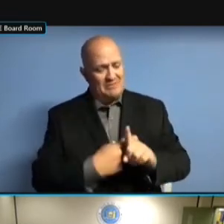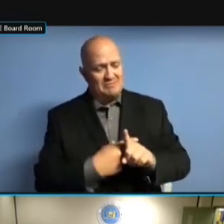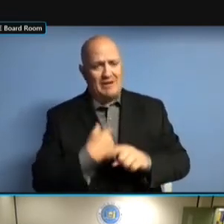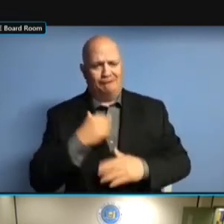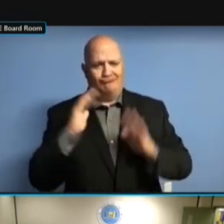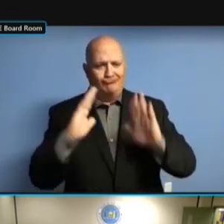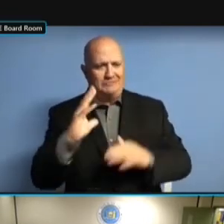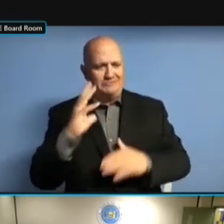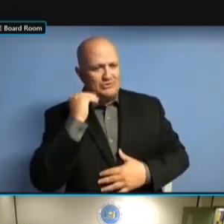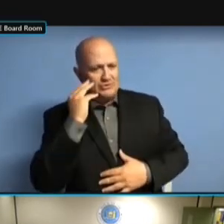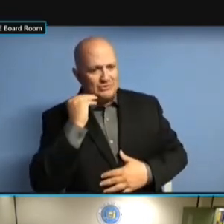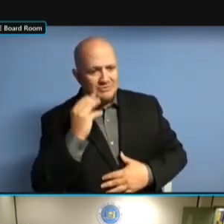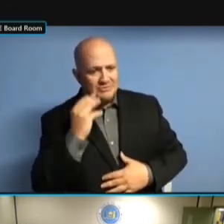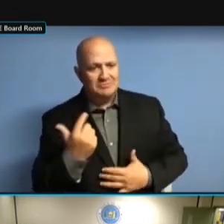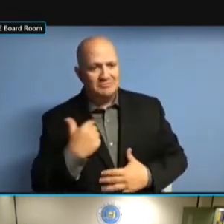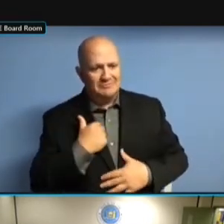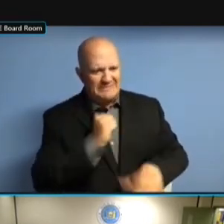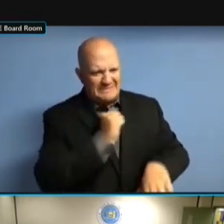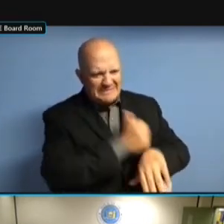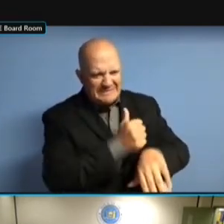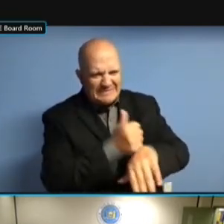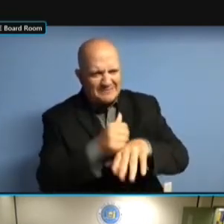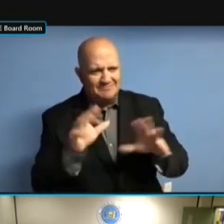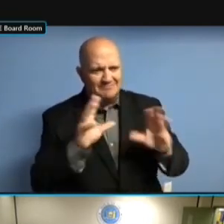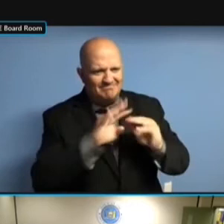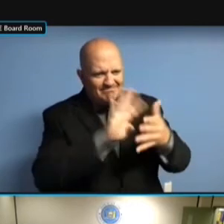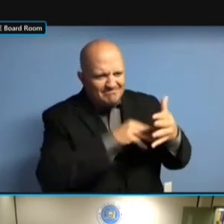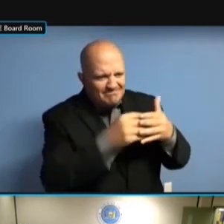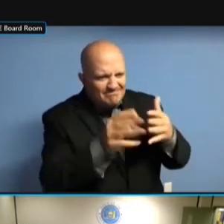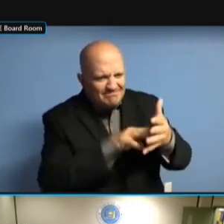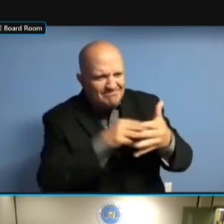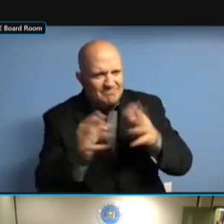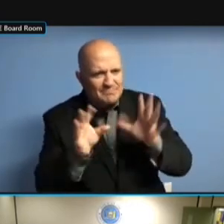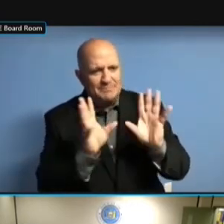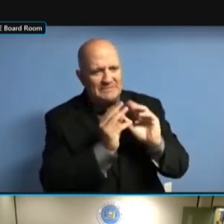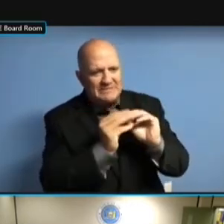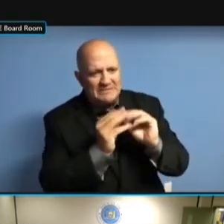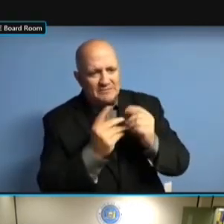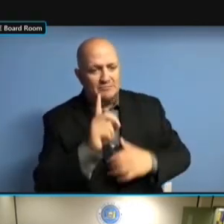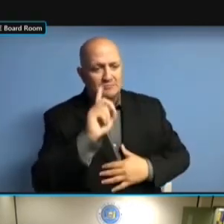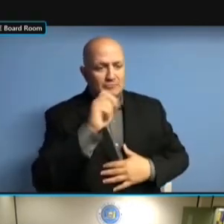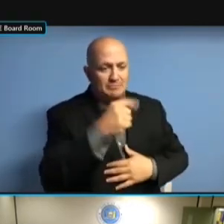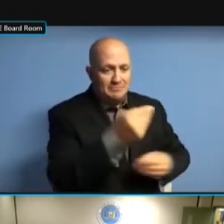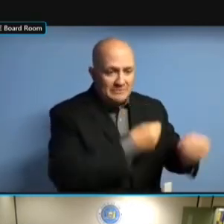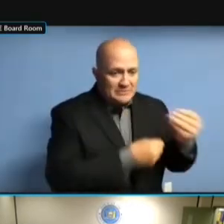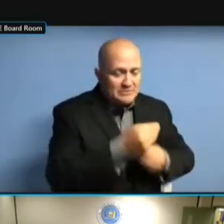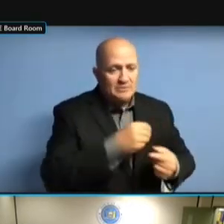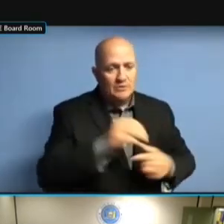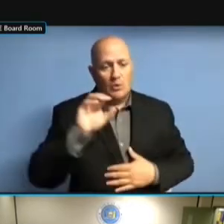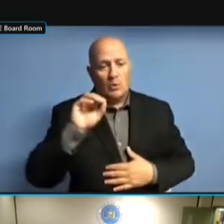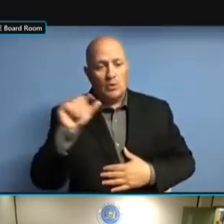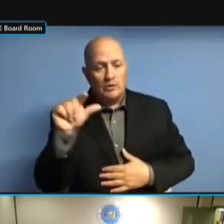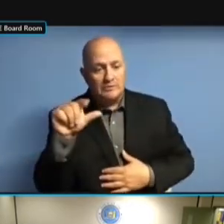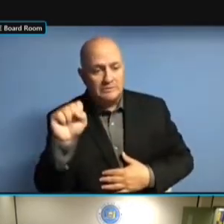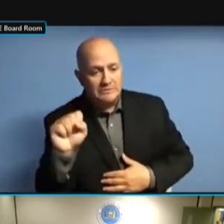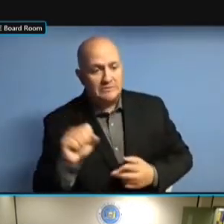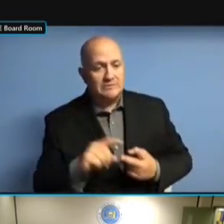DEPARTMENT OF BUDGET, MEETINGS WITH DEPARTMENT OF BUDGET, MEETINGS WITH OGS, DEPARTMENT OF BUDGET, MEETINGS WITH OGS, MEETINGS DEPARTMENT OF BUDGET, MEETINGS WITH OGS, MEETINGS WITH DEPARTMENT OF BUDGET, MEETINGS WITH OGS, MEETINGS WITH MICHAEL WITH OGS, MEETINGS WITH MICHAEL WITH OGS, MEETINGS WITH MICHAEL JOHNSON WITH OGS, MEETINGS WITH MICHAEL JOHNSON AT WITH OGS, MEETINGS WITH MICHAEL JOHNSON AT ENFORCEMENT. JOHNSON AT ENFORCEMENT. JOHNSON AT ENFORCEMENT. AND JOHNSON AT ENFORCEMENT. AND I JOHNSON AT ENFORCEMENT. AND I THINK JOHNSON AT ENFORCEMENT. AND I THINK WE'RE JOHNSON AT ENFORCEMENT. AND I THINK WE'RE WORKING JOHNSON AT ENFORCEMENT. AND I THINK WE'RE WORKING VERY